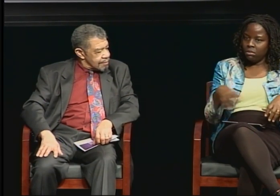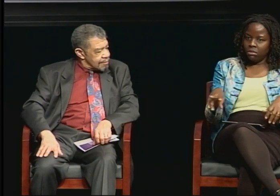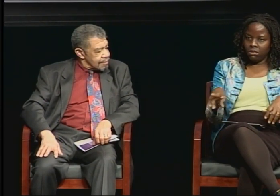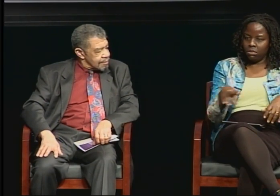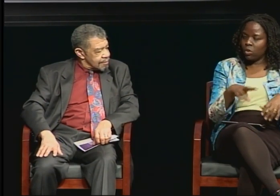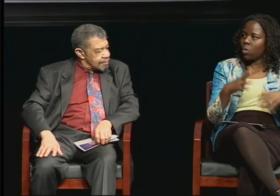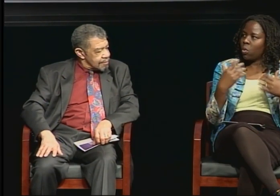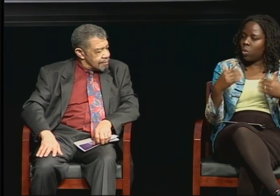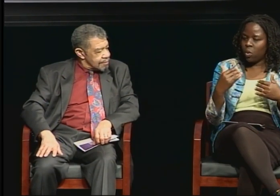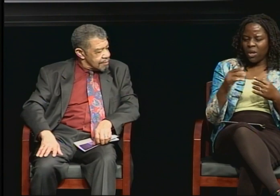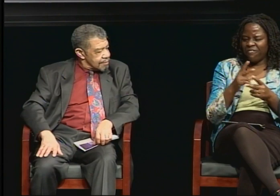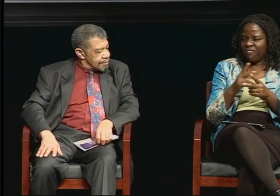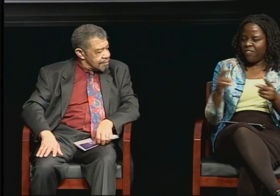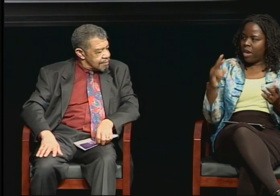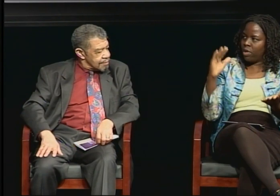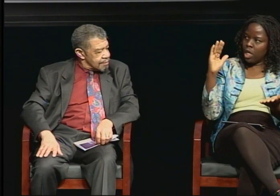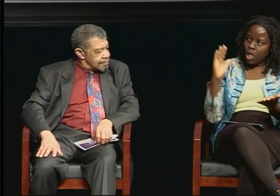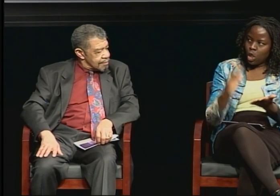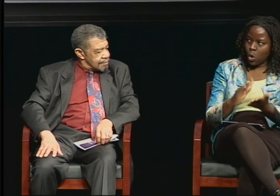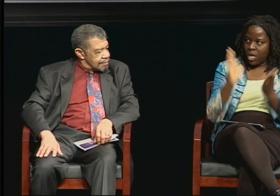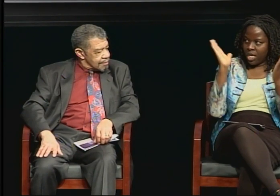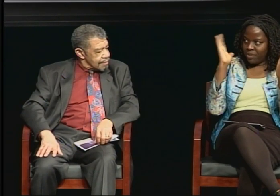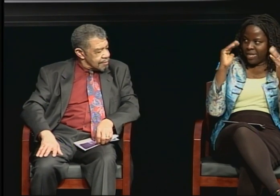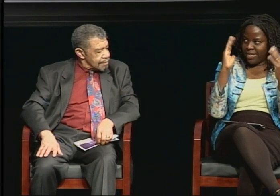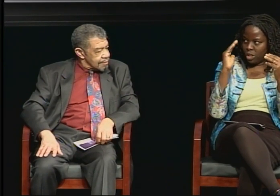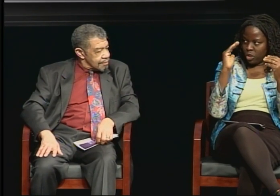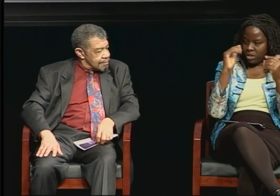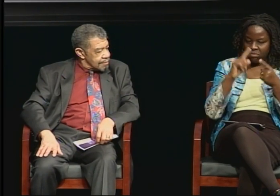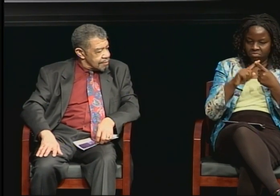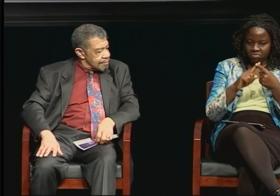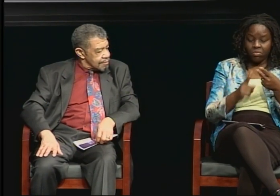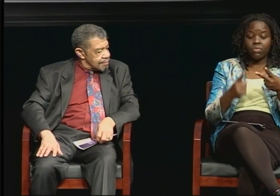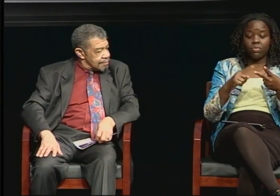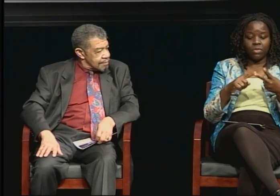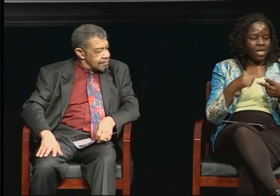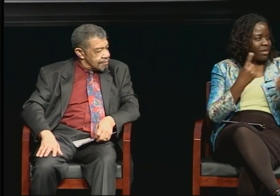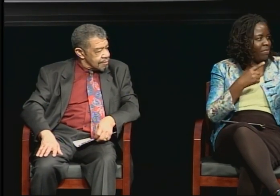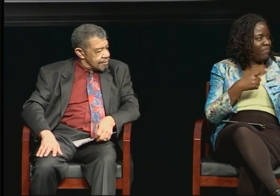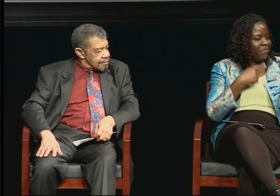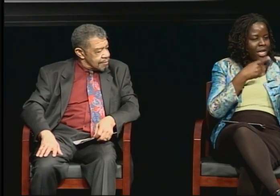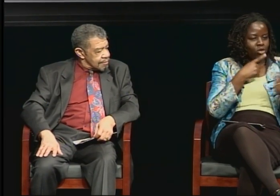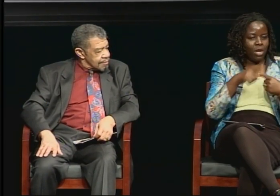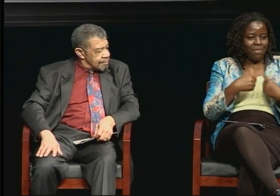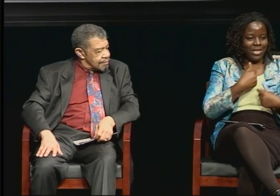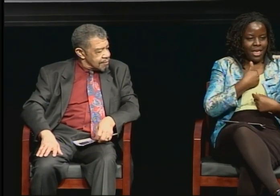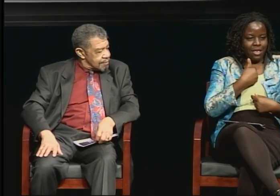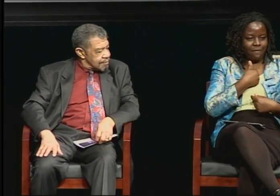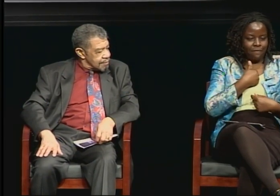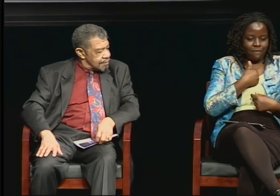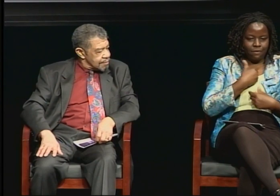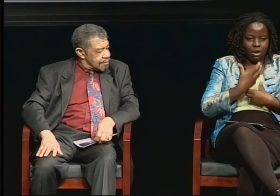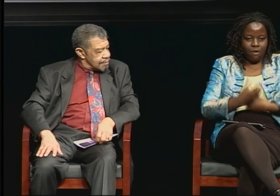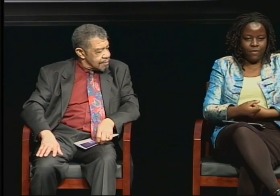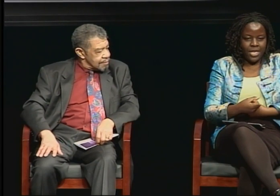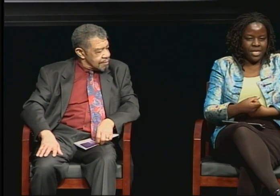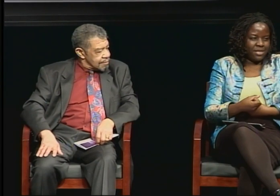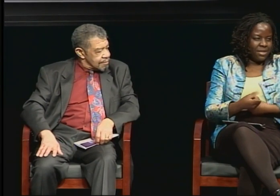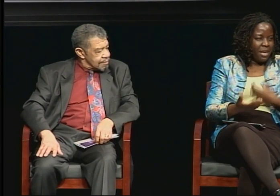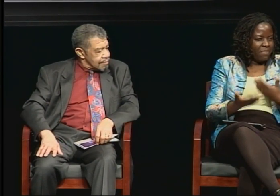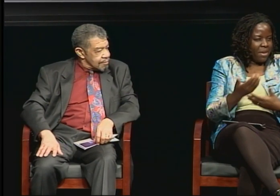having a level of self-confidence is important. For me, I didn't have that.